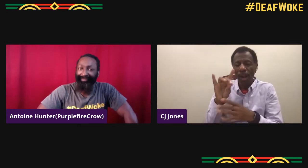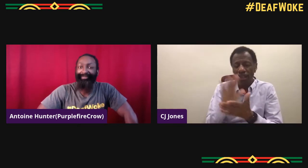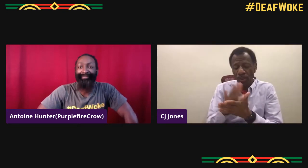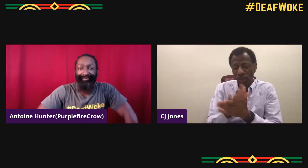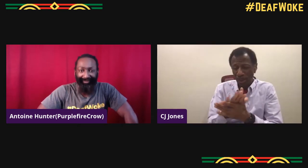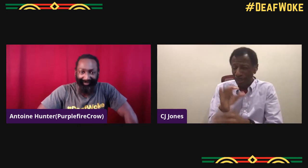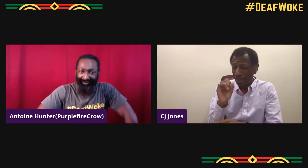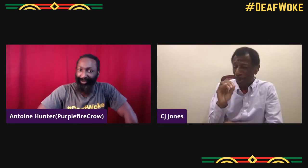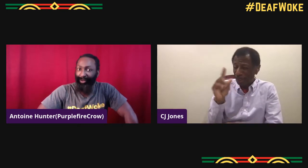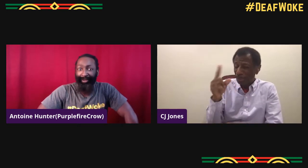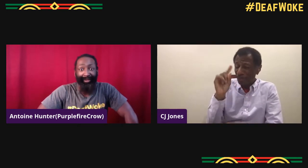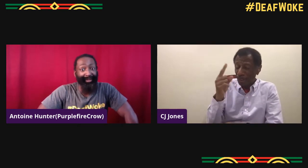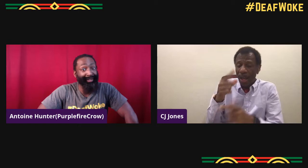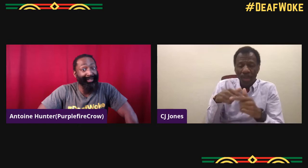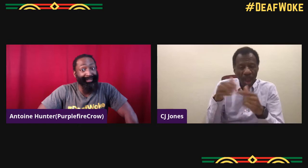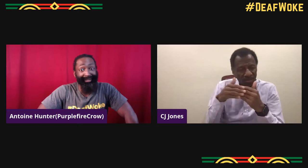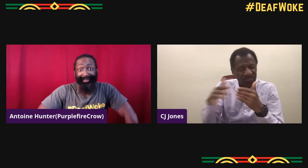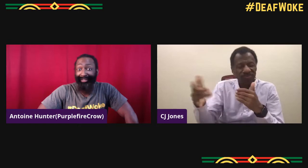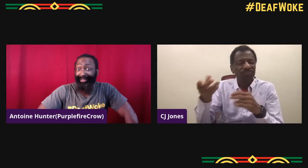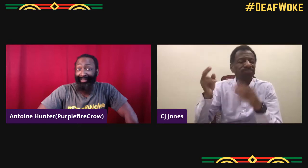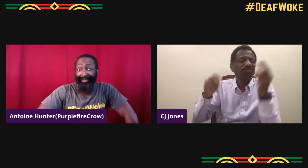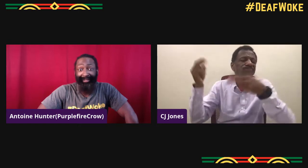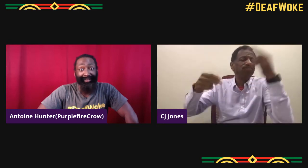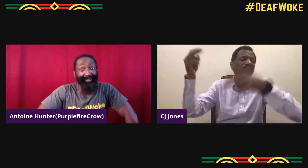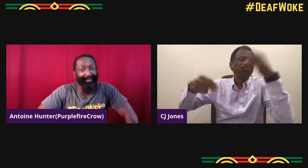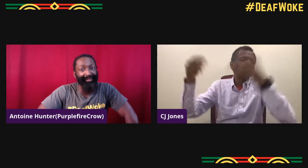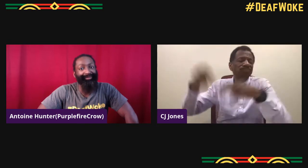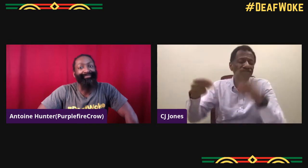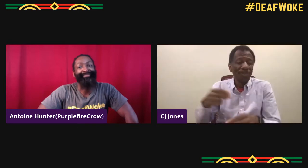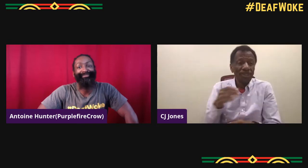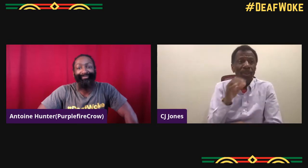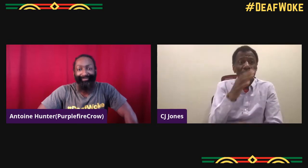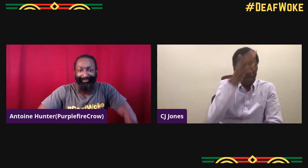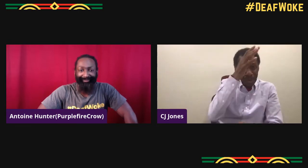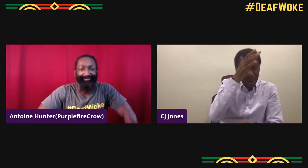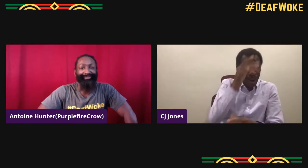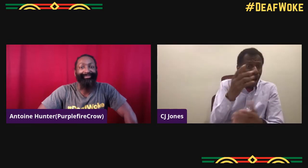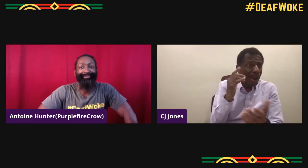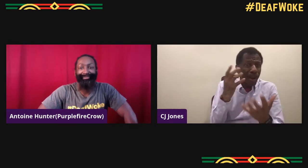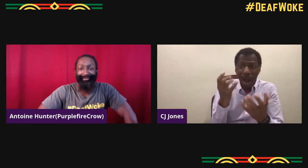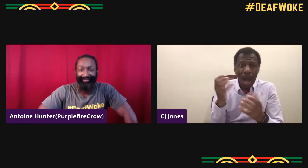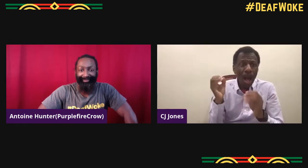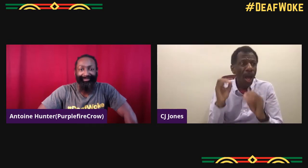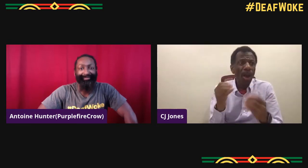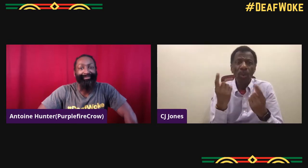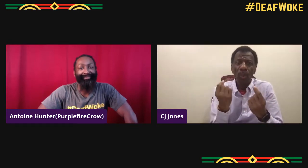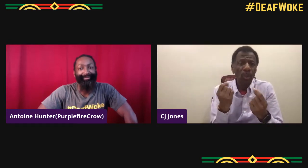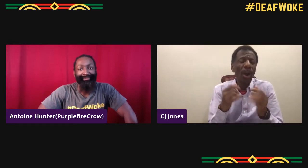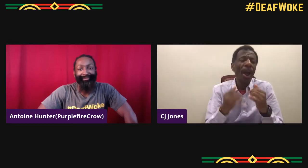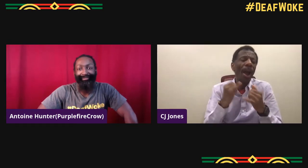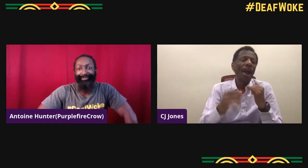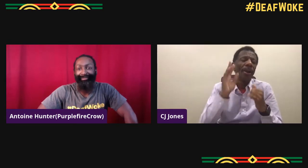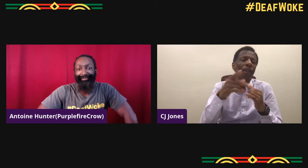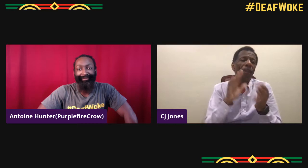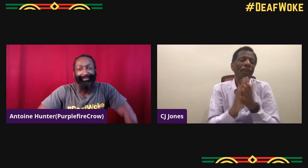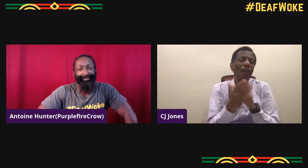He traveled, he was the one that opened up 48 schools and he traveled across the world and that's where there was a flood